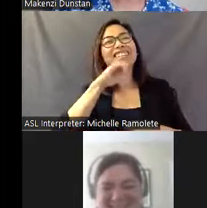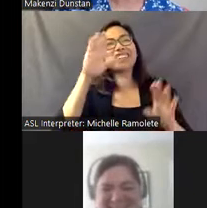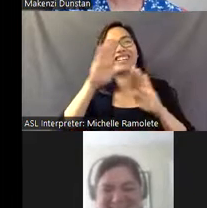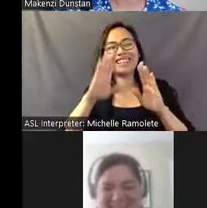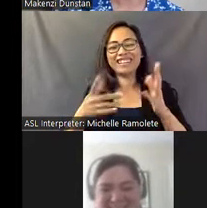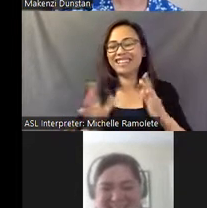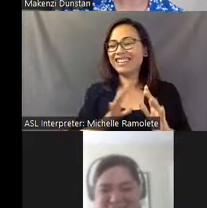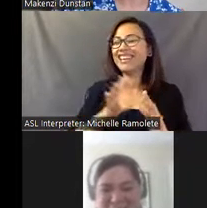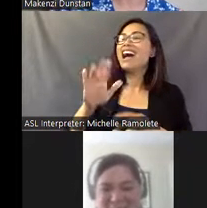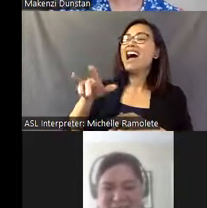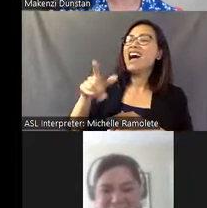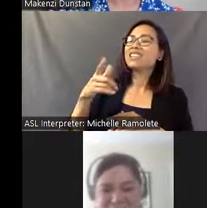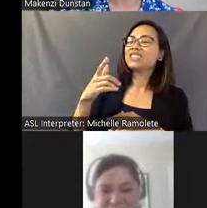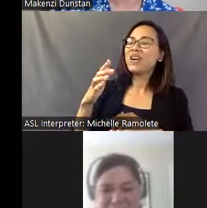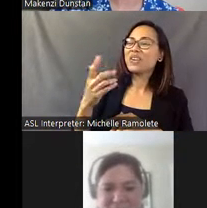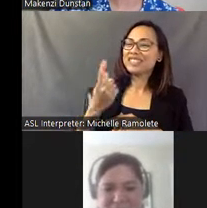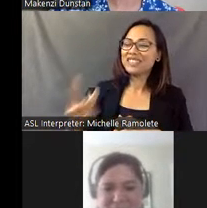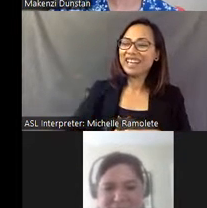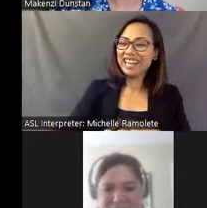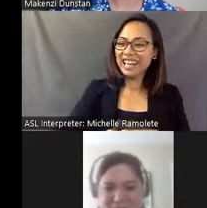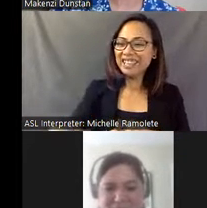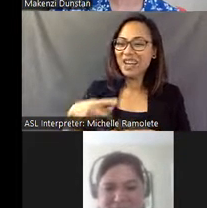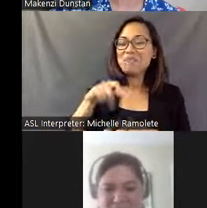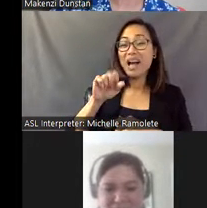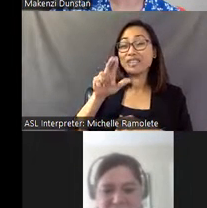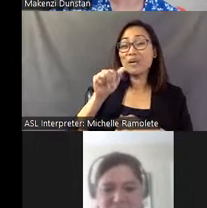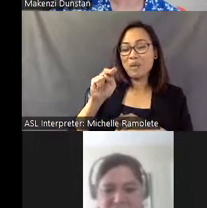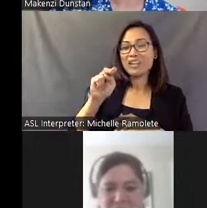[Mike] Yeah, so at least somebody asked that question. Pasaquan's open ten months out of the year.